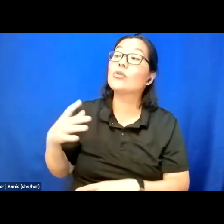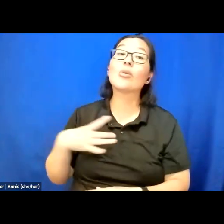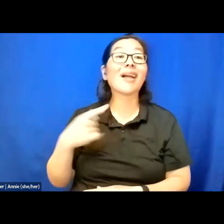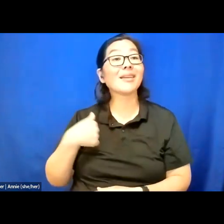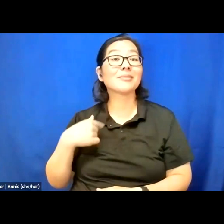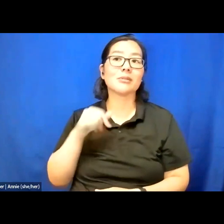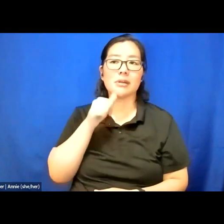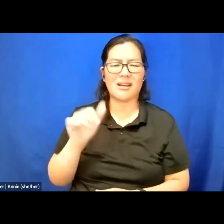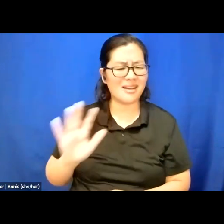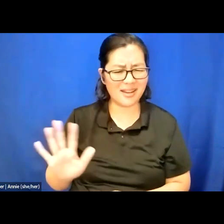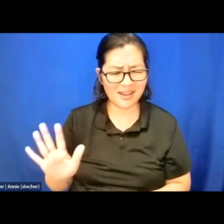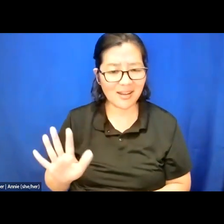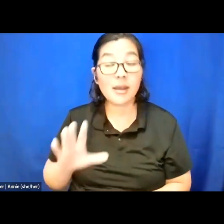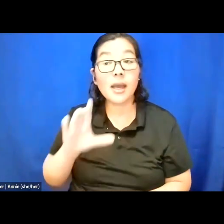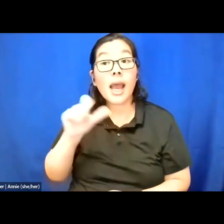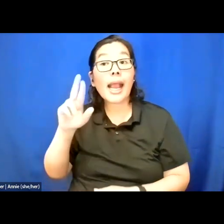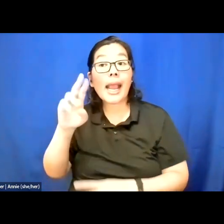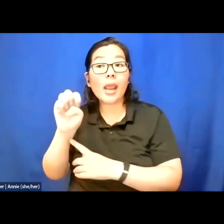Care should just be a human right.